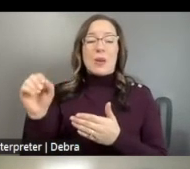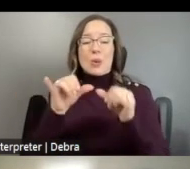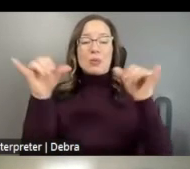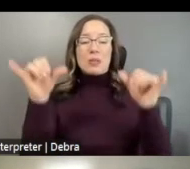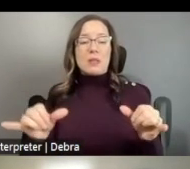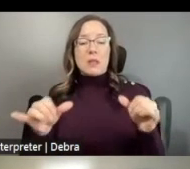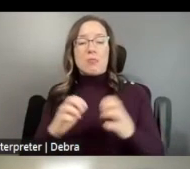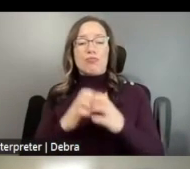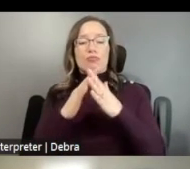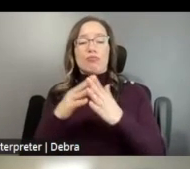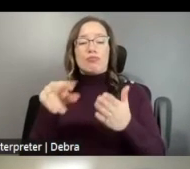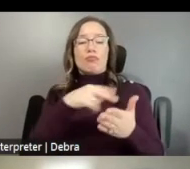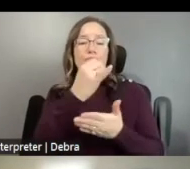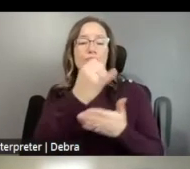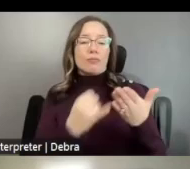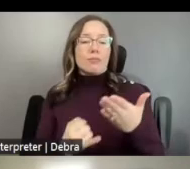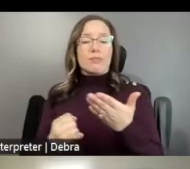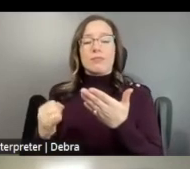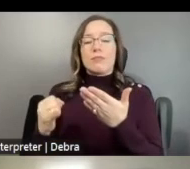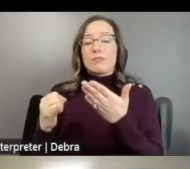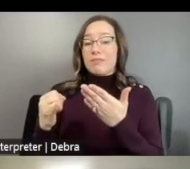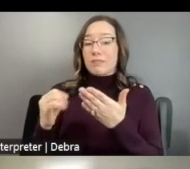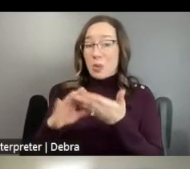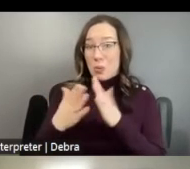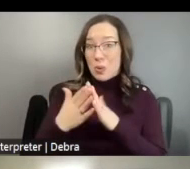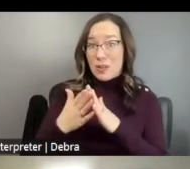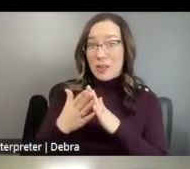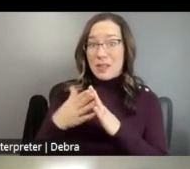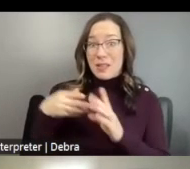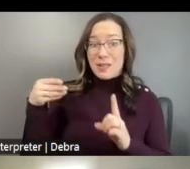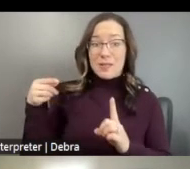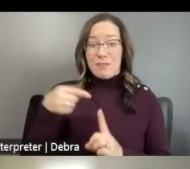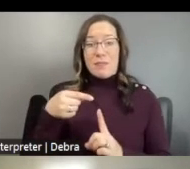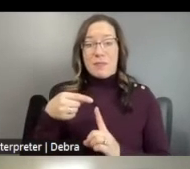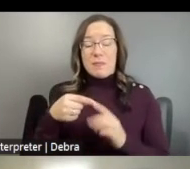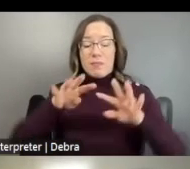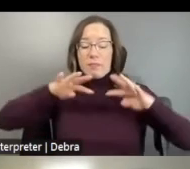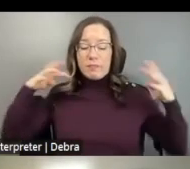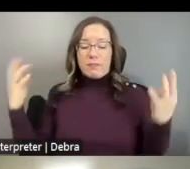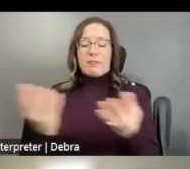ARTISTS AND COMMUNITIES AT ITS CORE SURROUNDED BY THE ORGANIZATIONS AND ADMINISTRATORS THAT SUPPORT